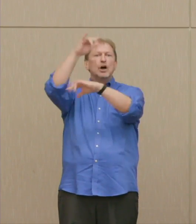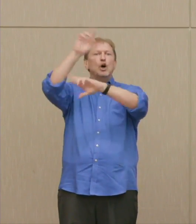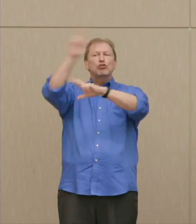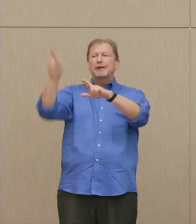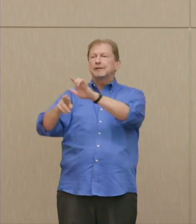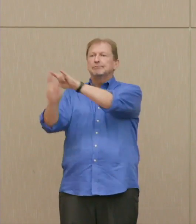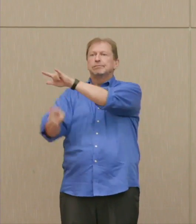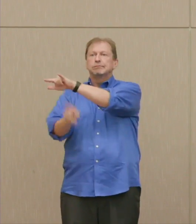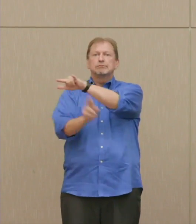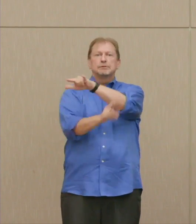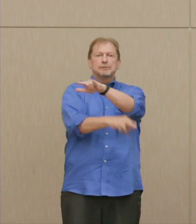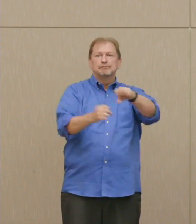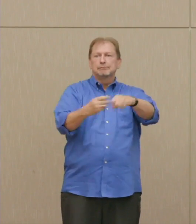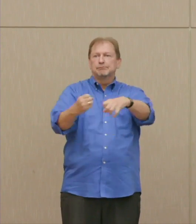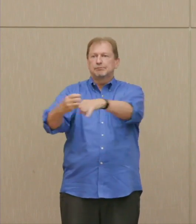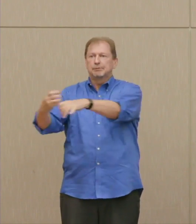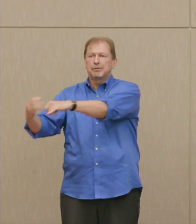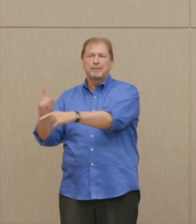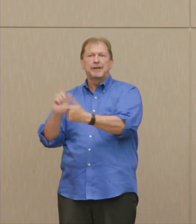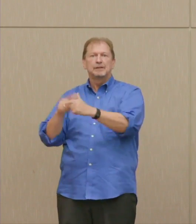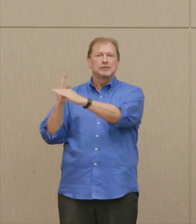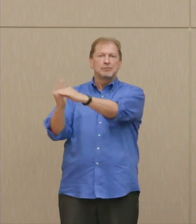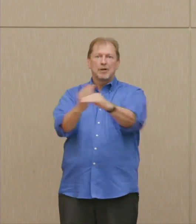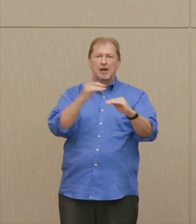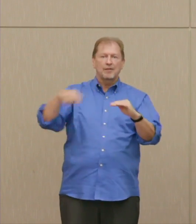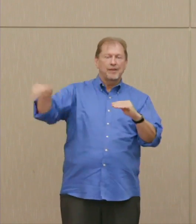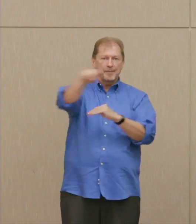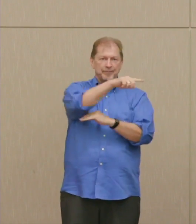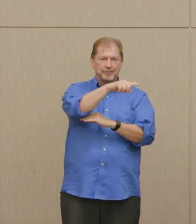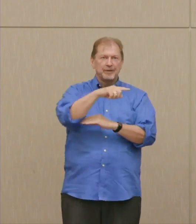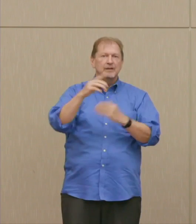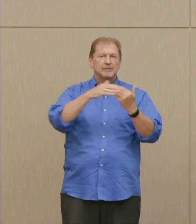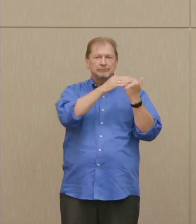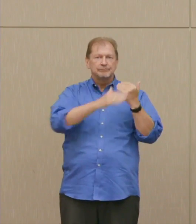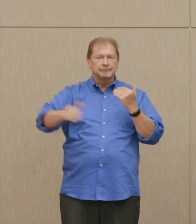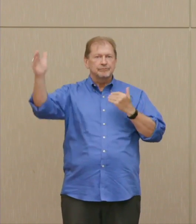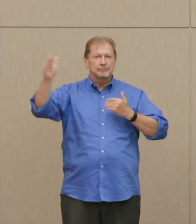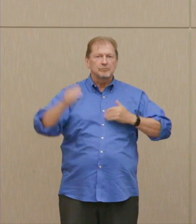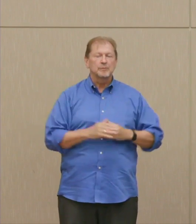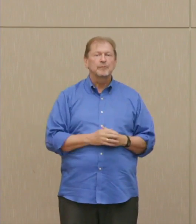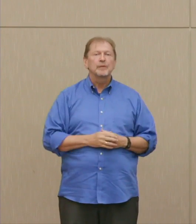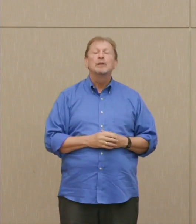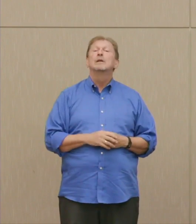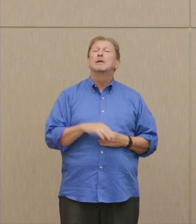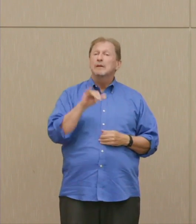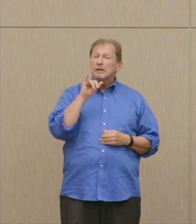To preempt their strike, hopefully before it was launched, but if it had been launched,